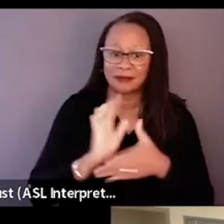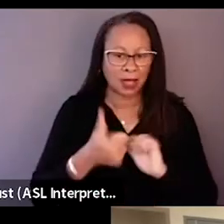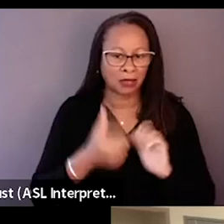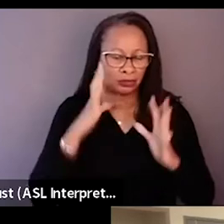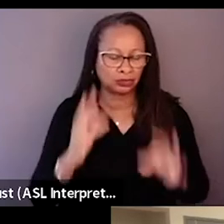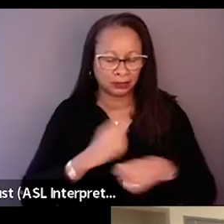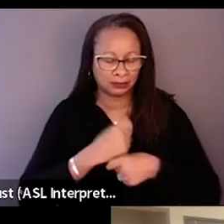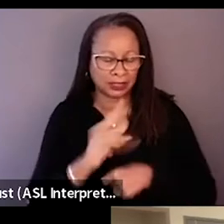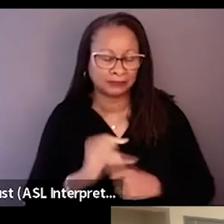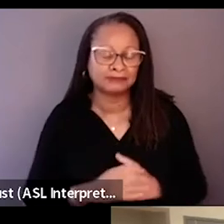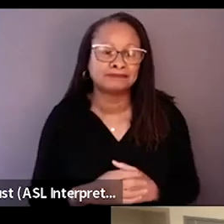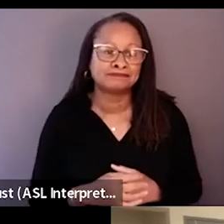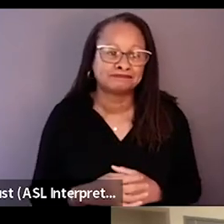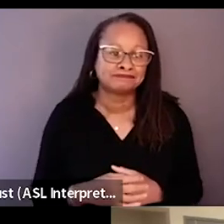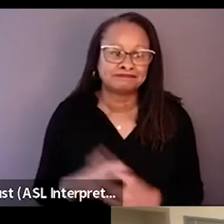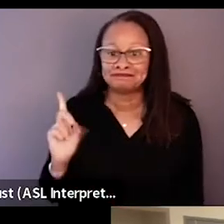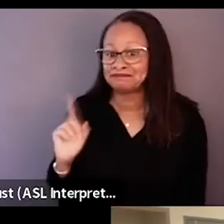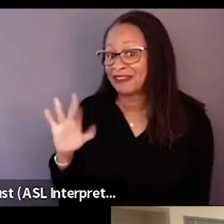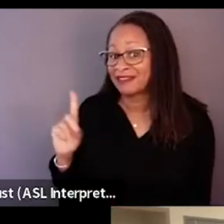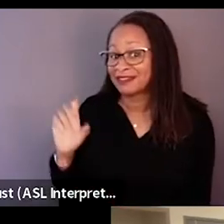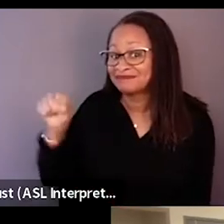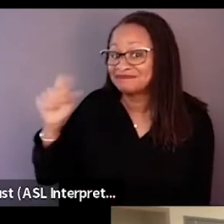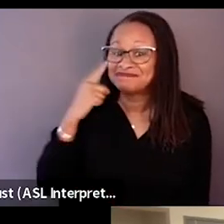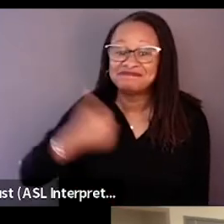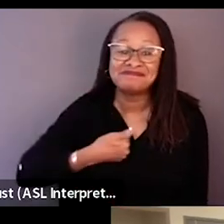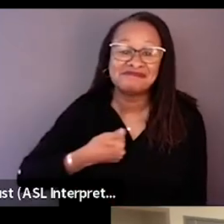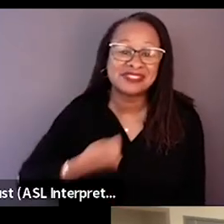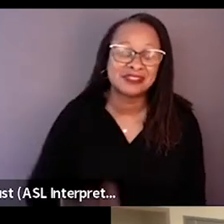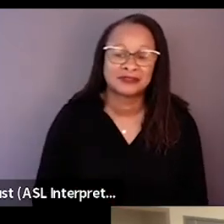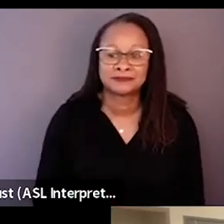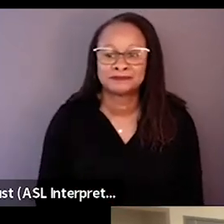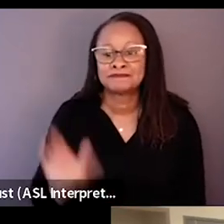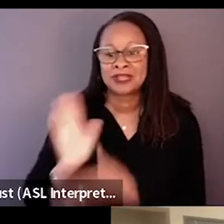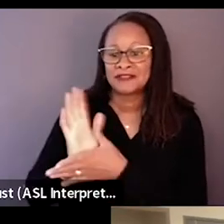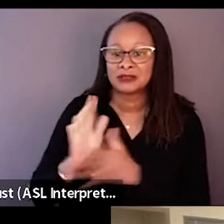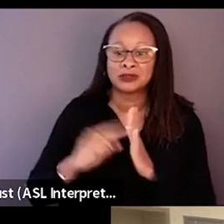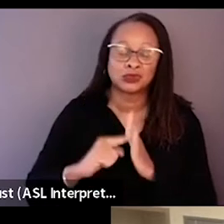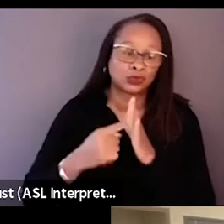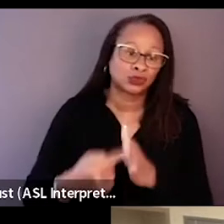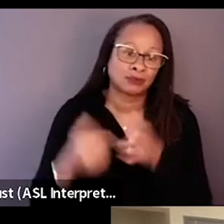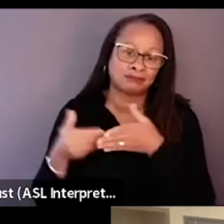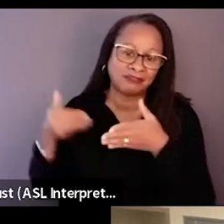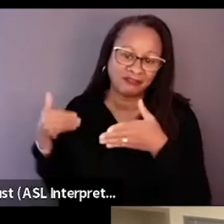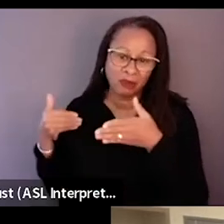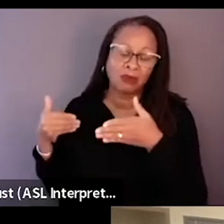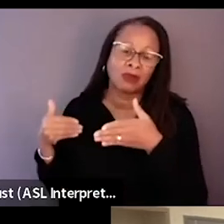Yeah, I mean, for me, this film, it kind of started even before filming actually began.